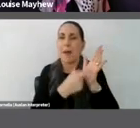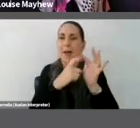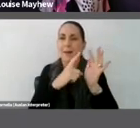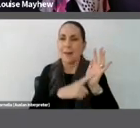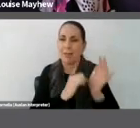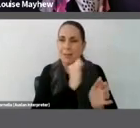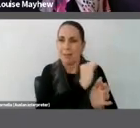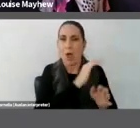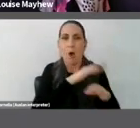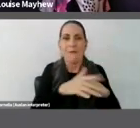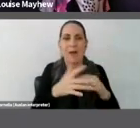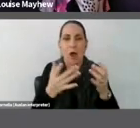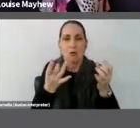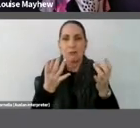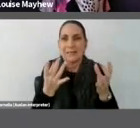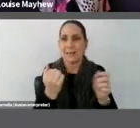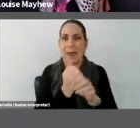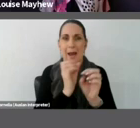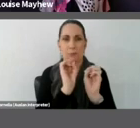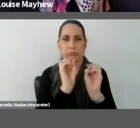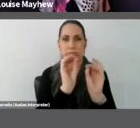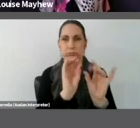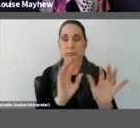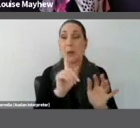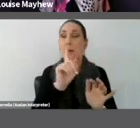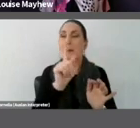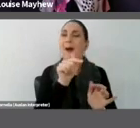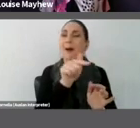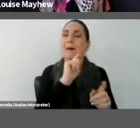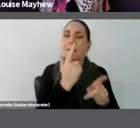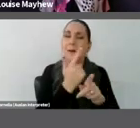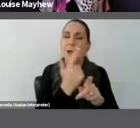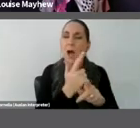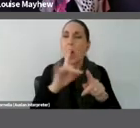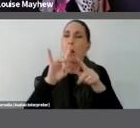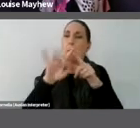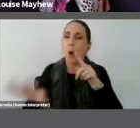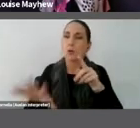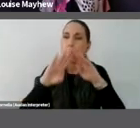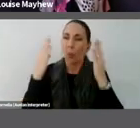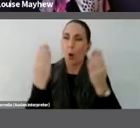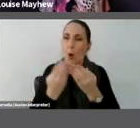But here it's updated to the language of post World War two, and the new